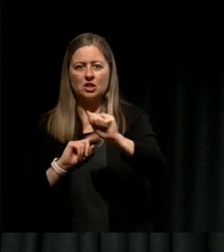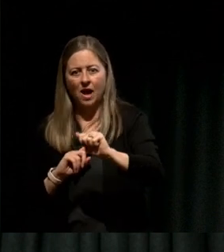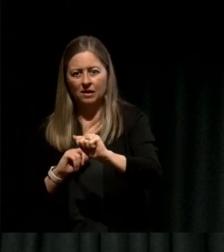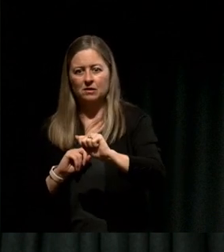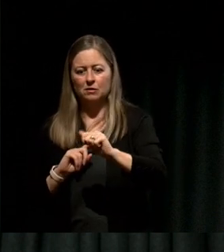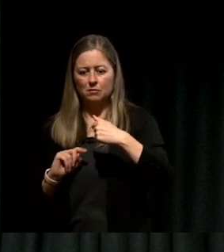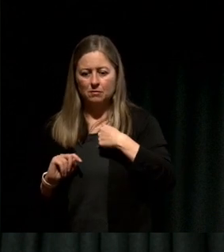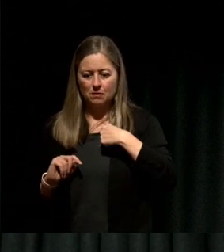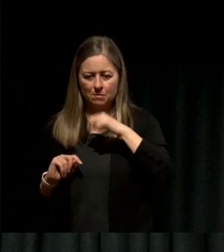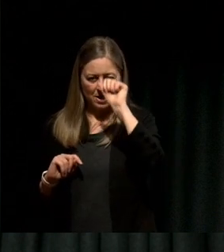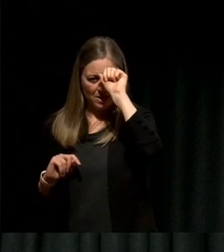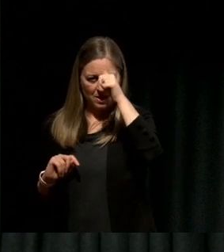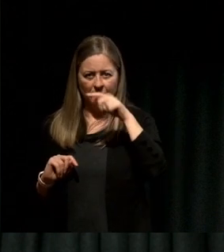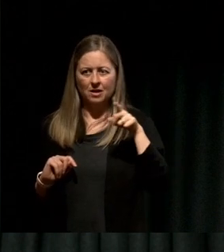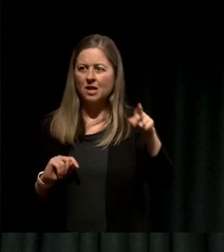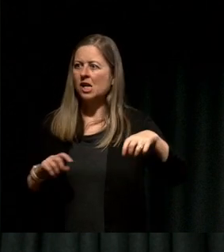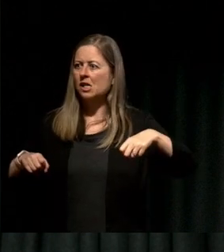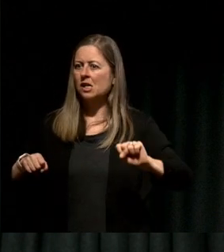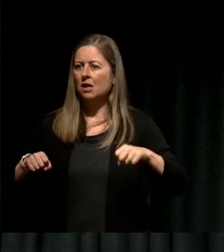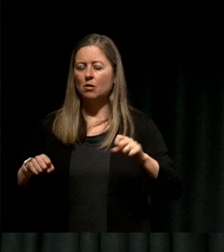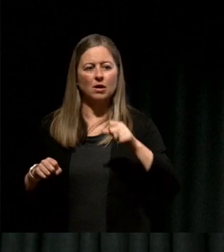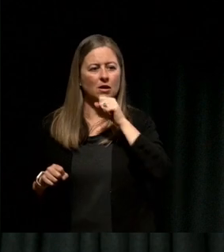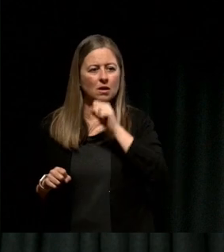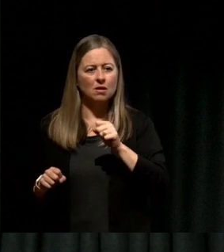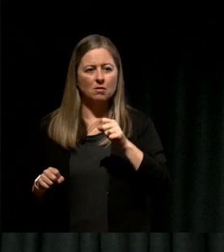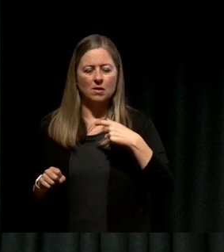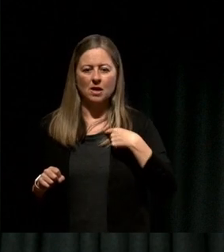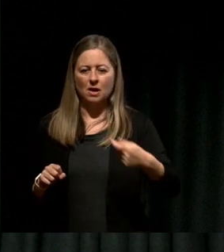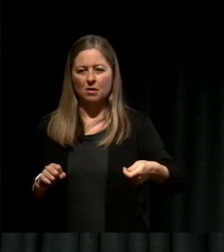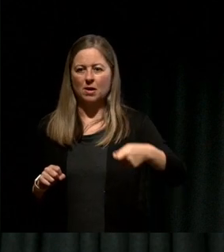attacked, that he was a bikie and that I was going to be the next news headline.